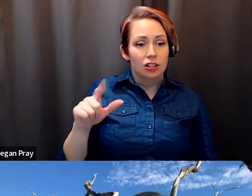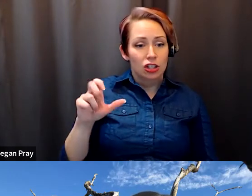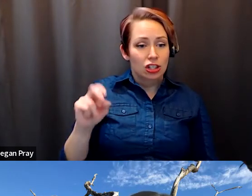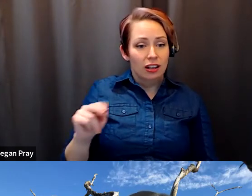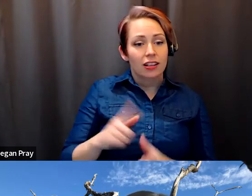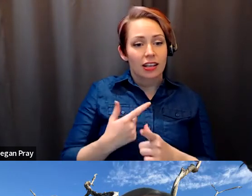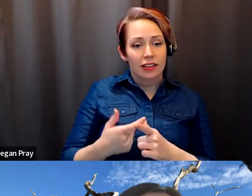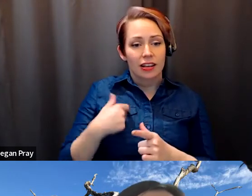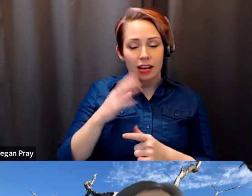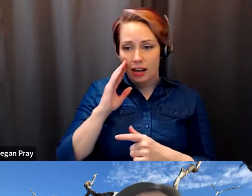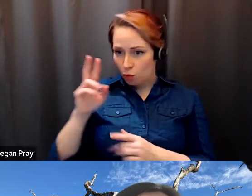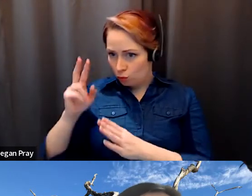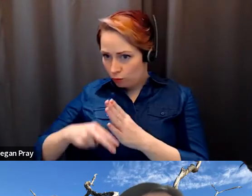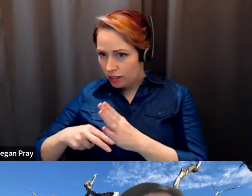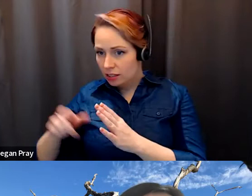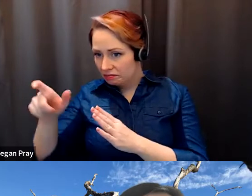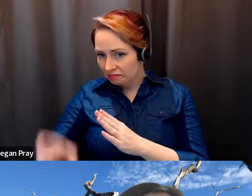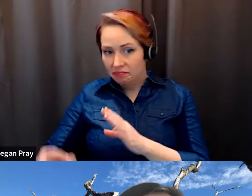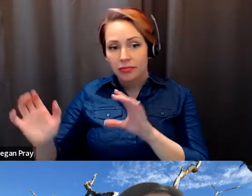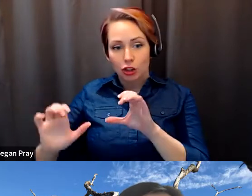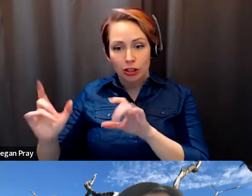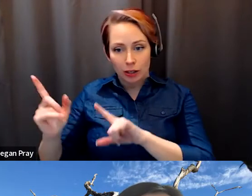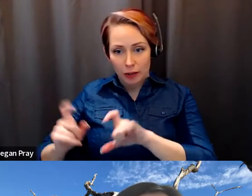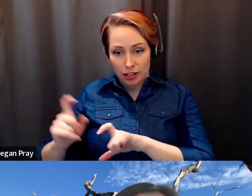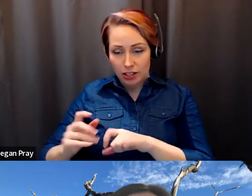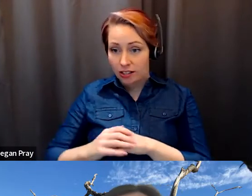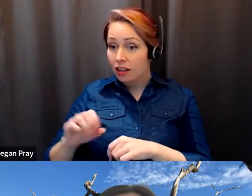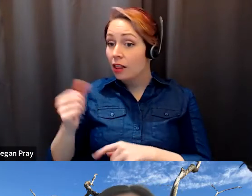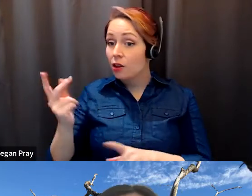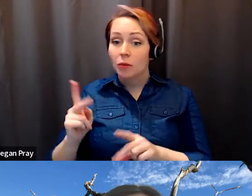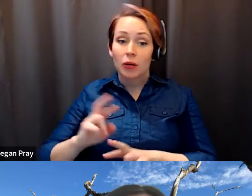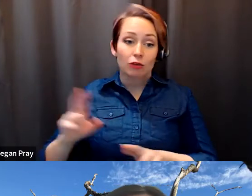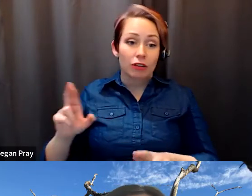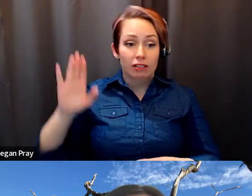Paul Gellert: The question and the chat and others feel free to get ready and raise your hand if you'd like to join as well.